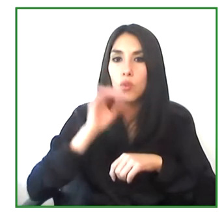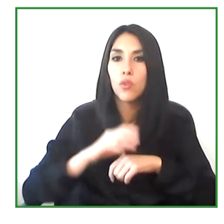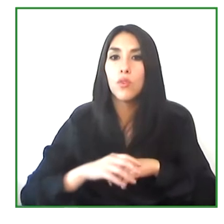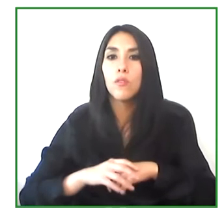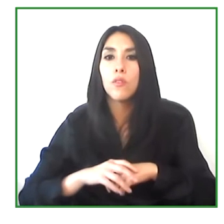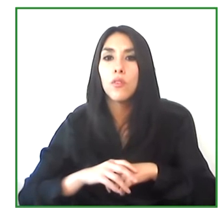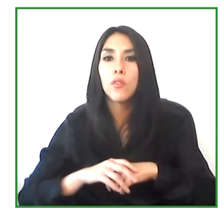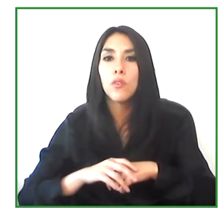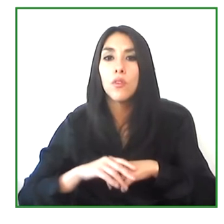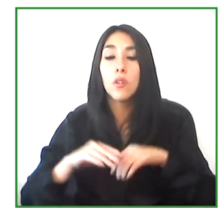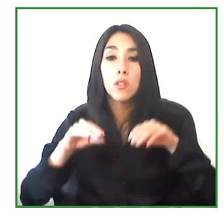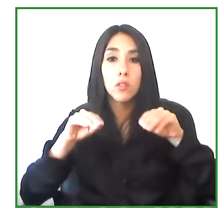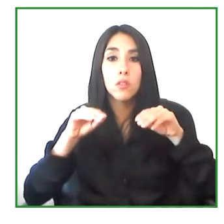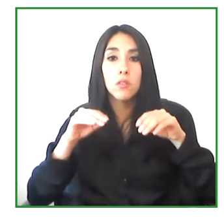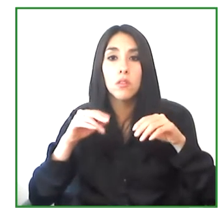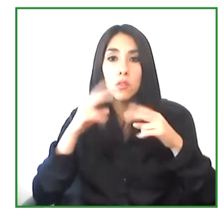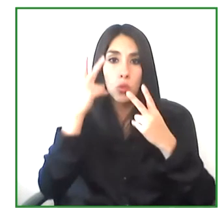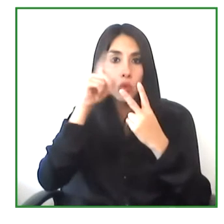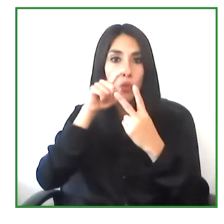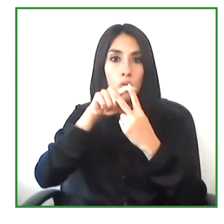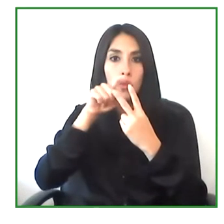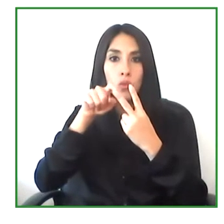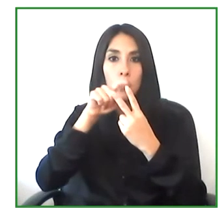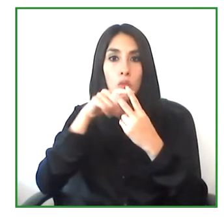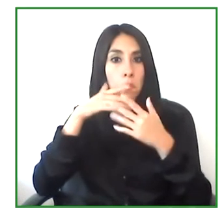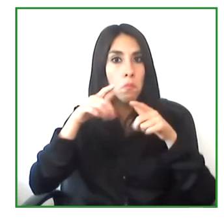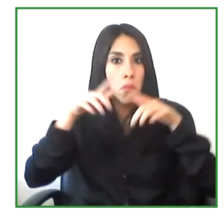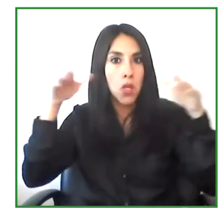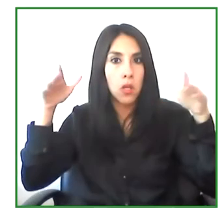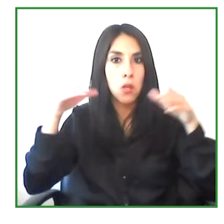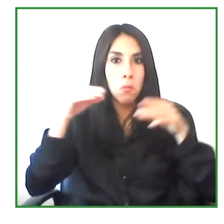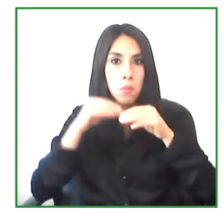which are the great greatest milestones or the greatest objectives.